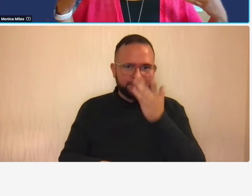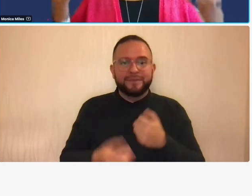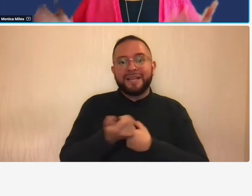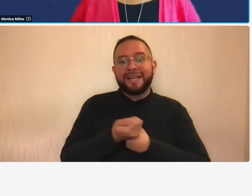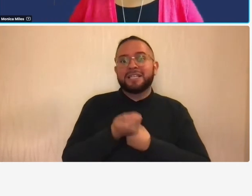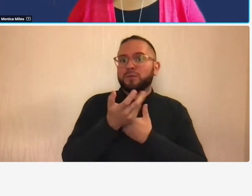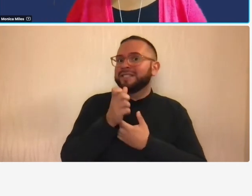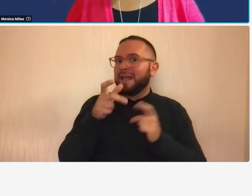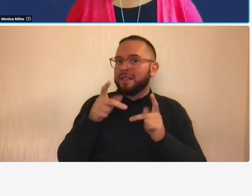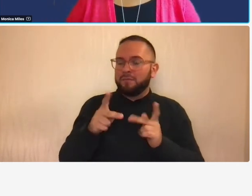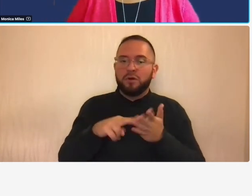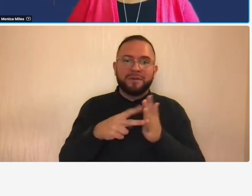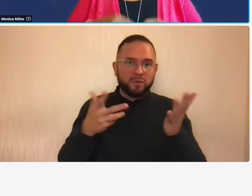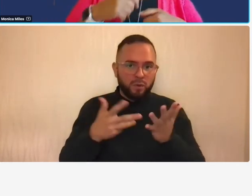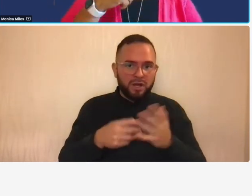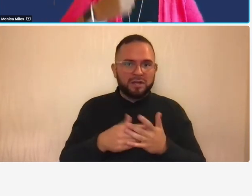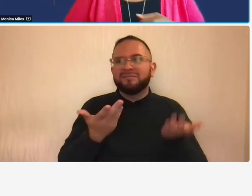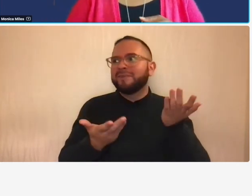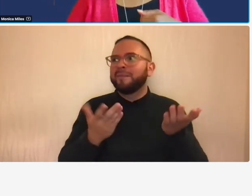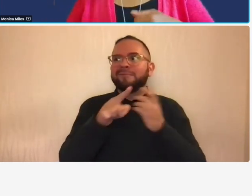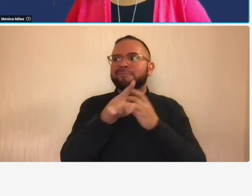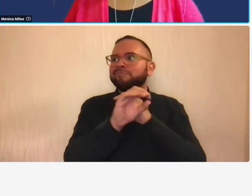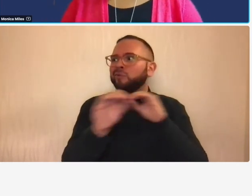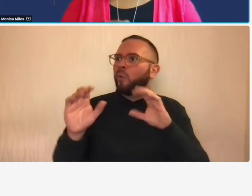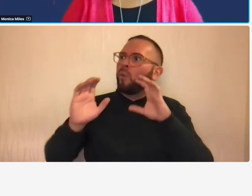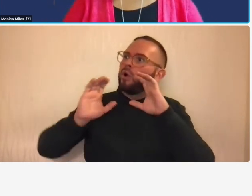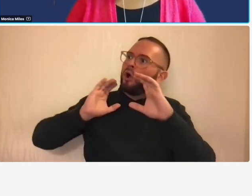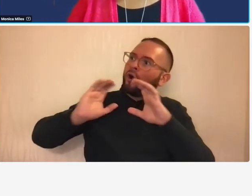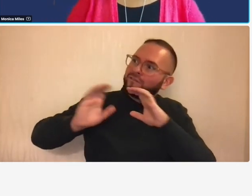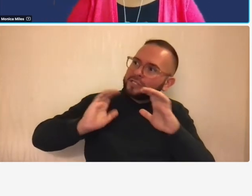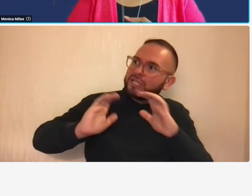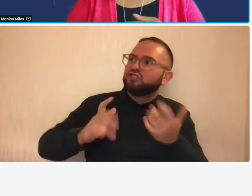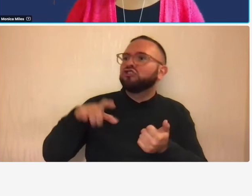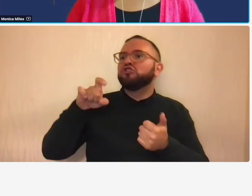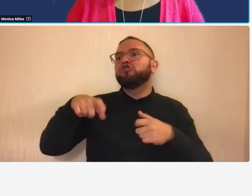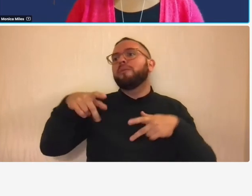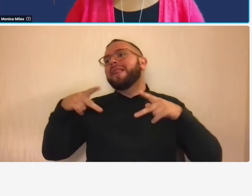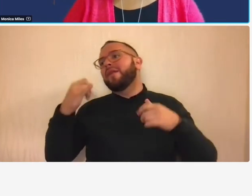conversation there is no but it should be allowed because of this or that it's a no go